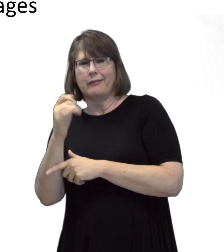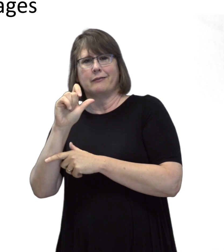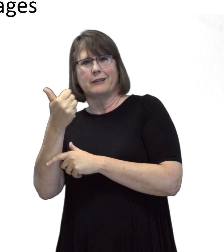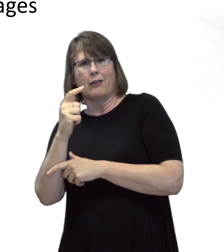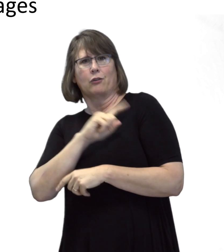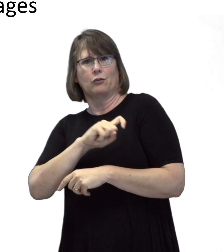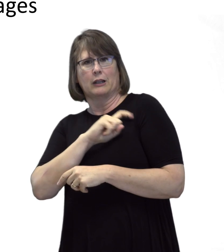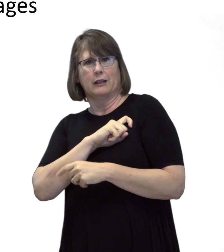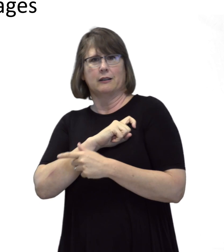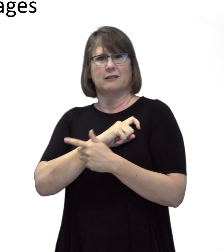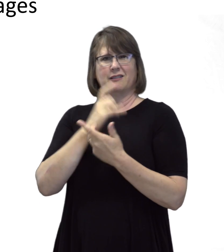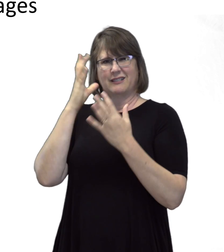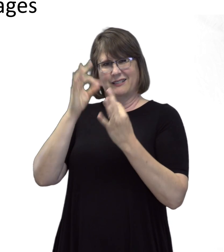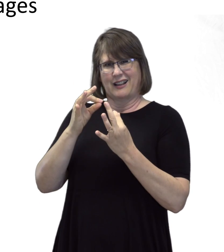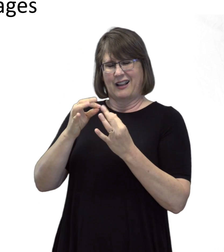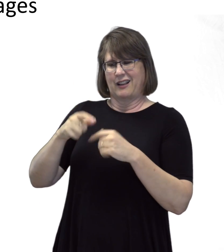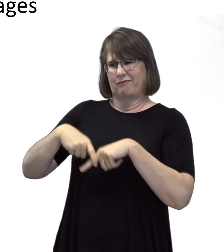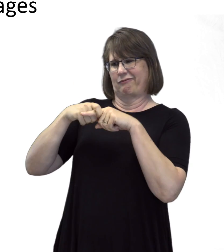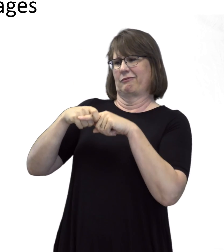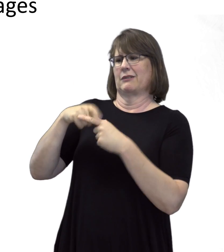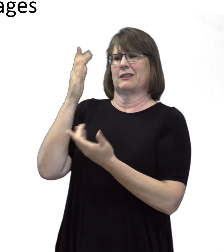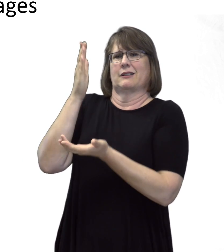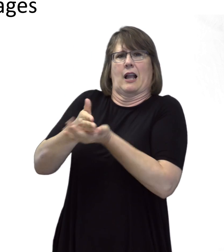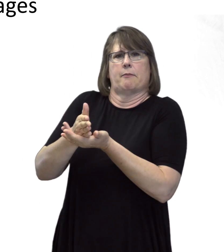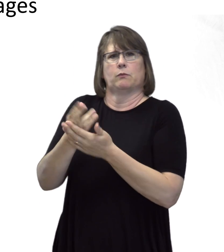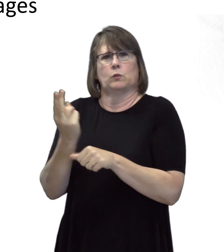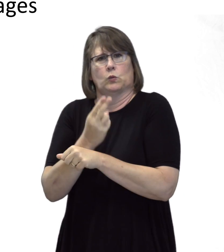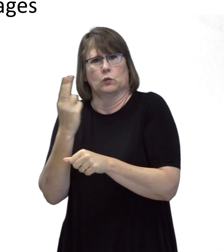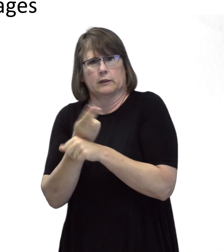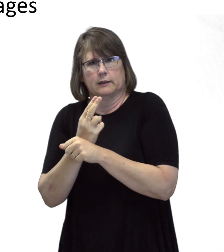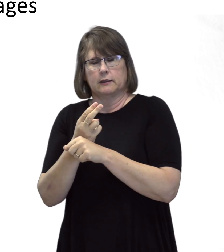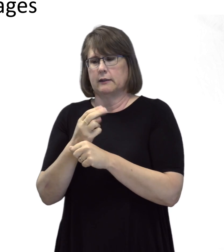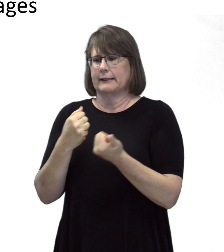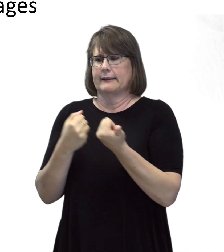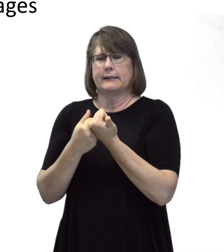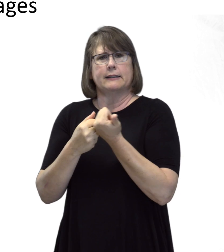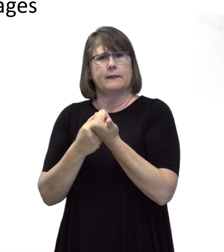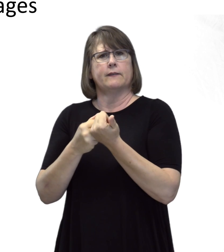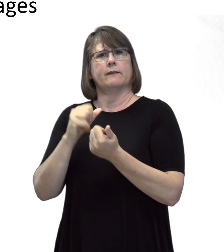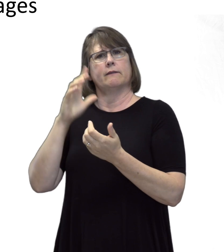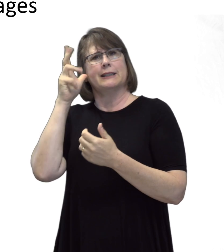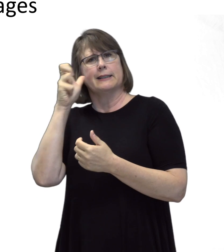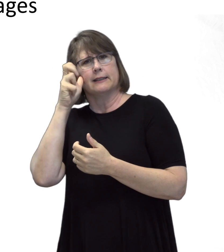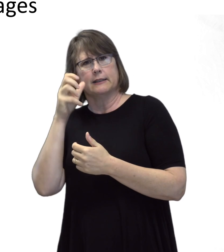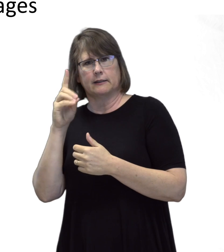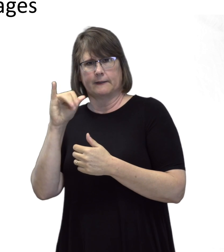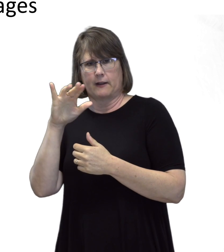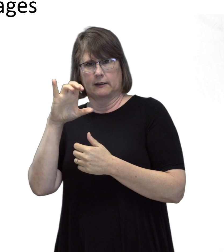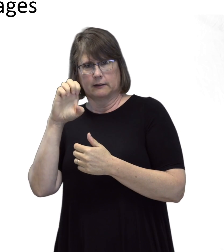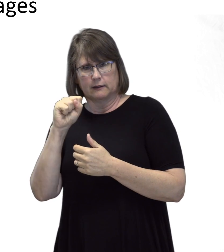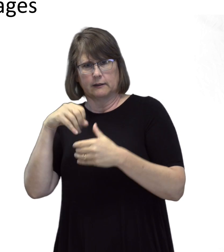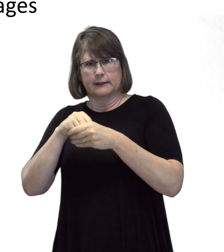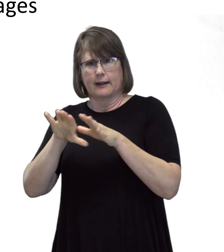stop using assistive listening devices in the classroom